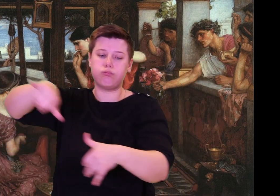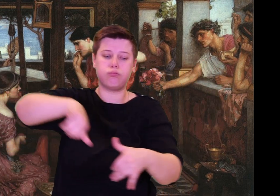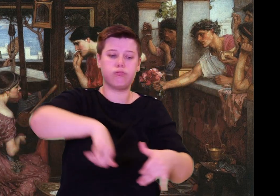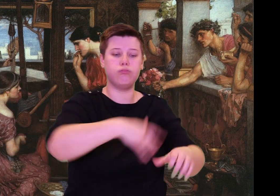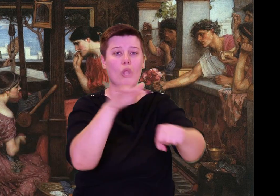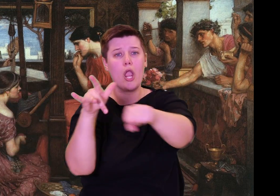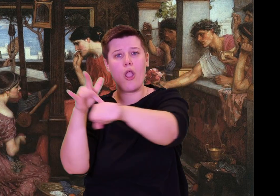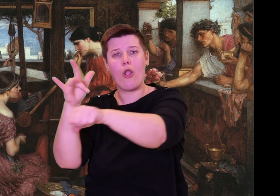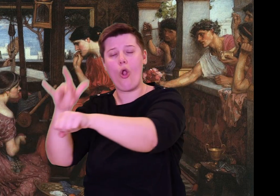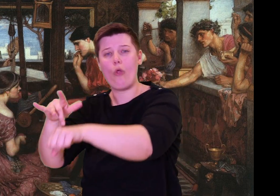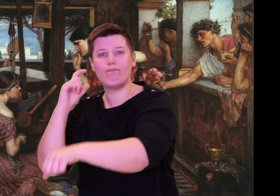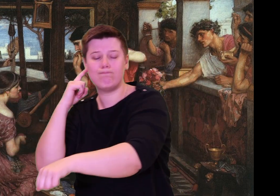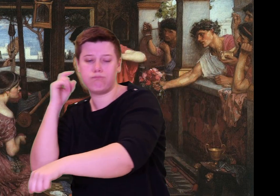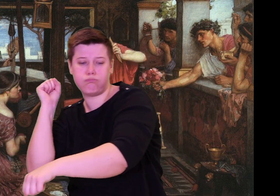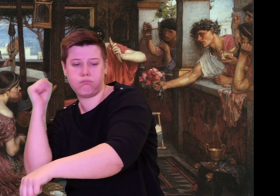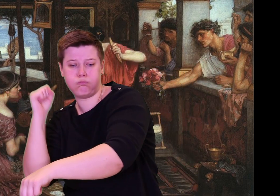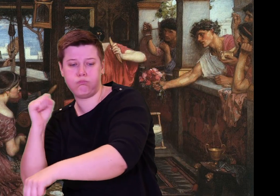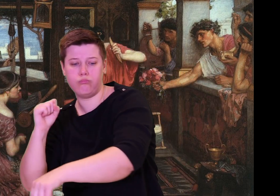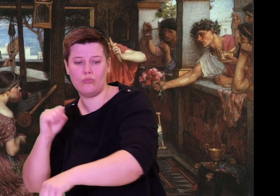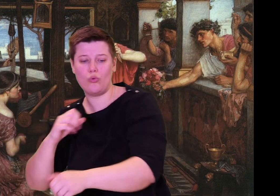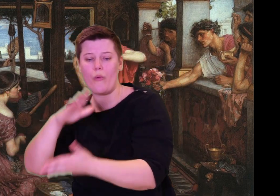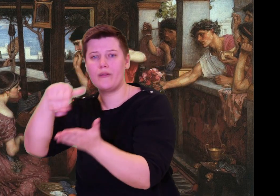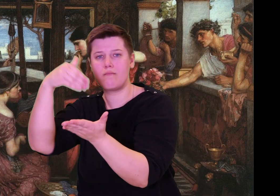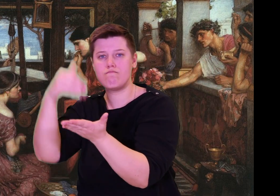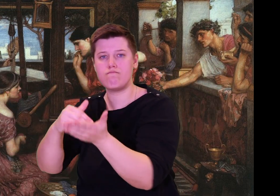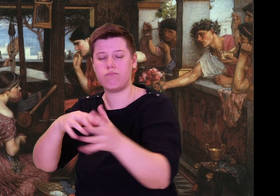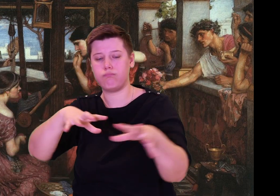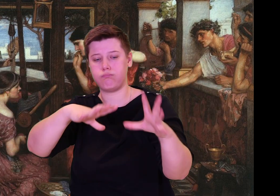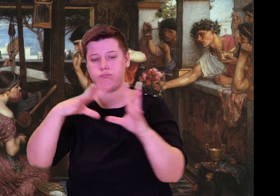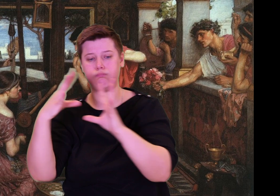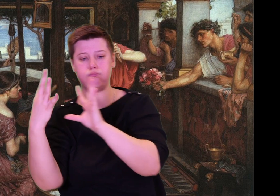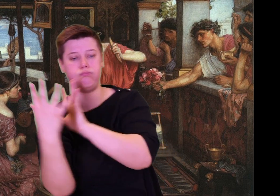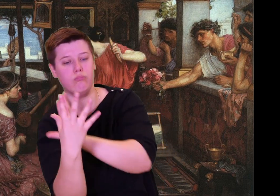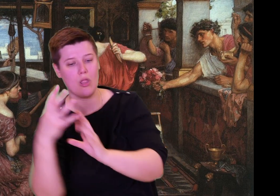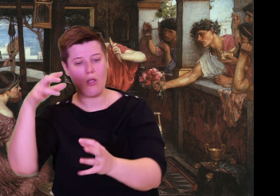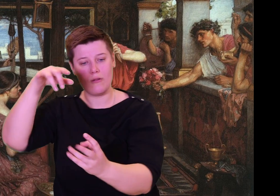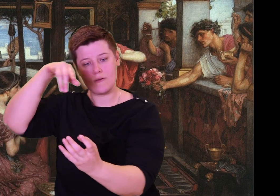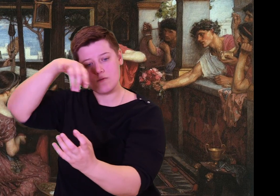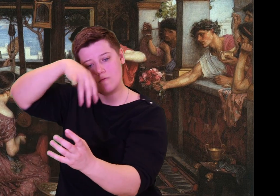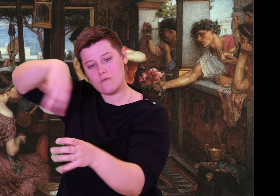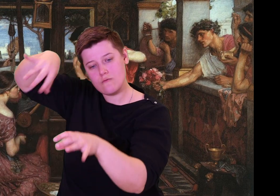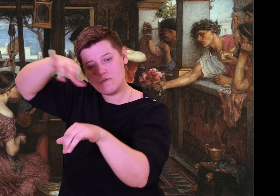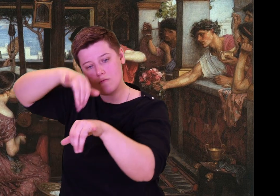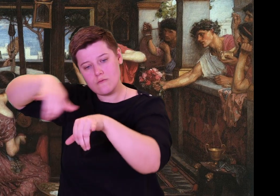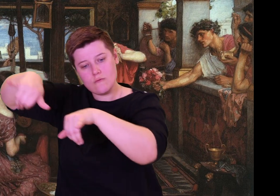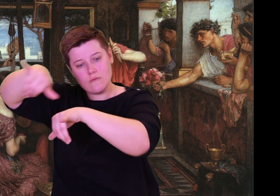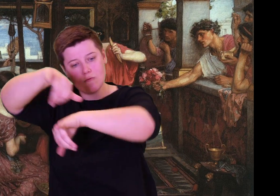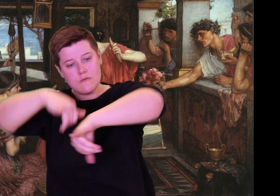sight; they wondered in their hearts what this could mean.